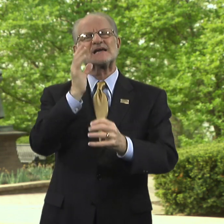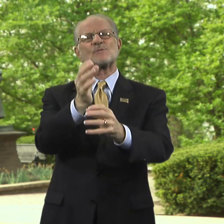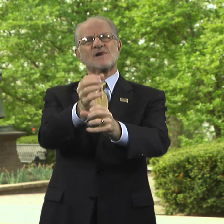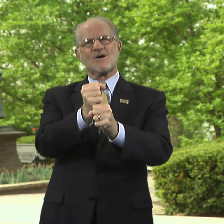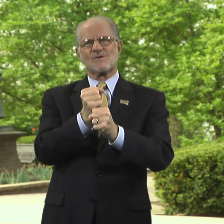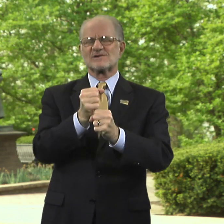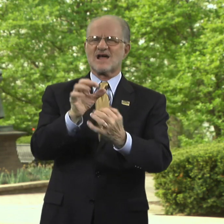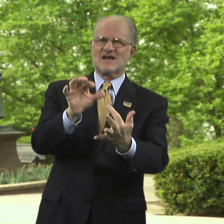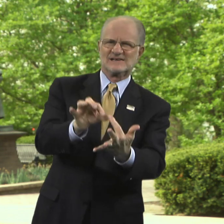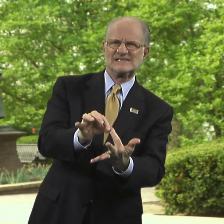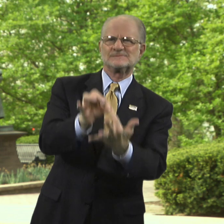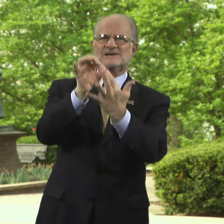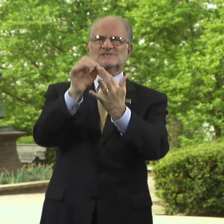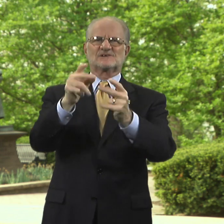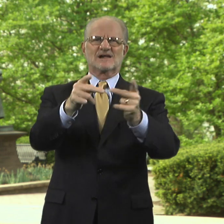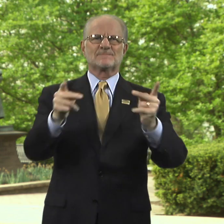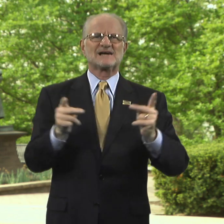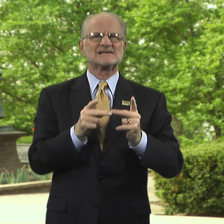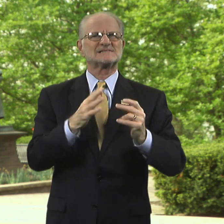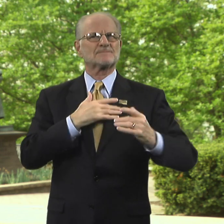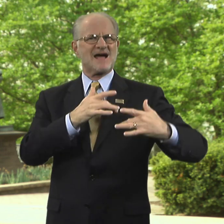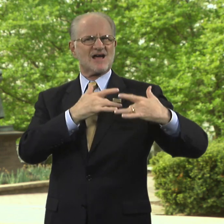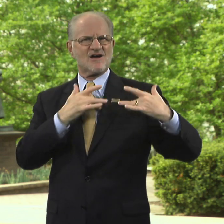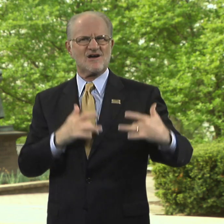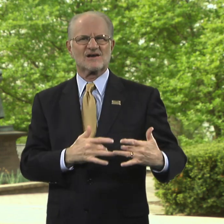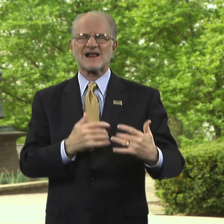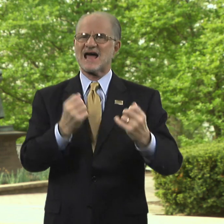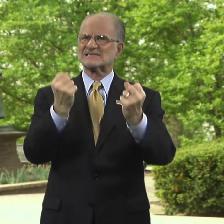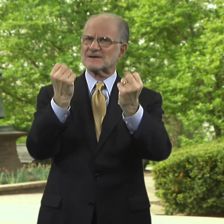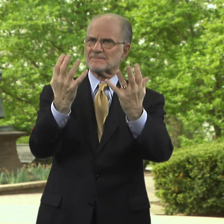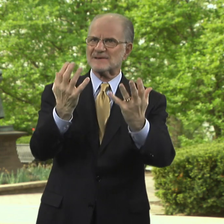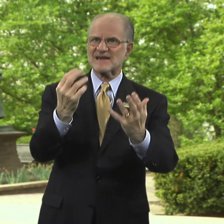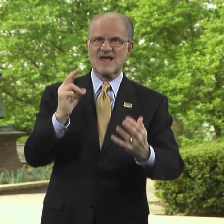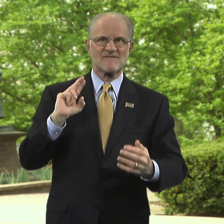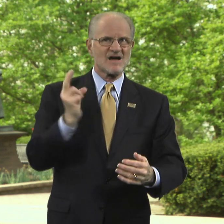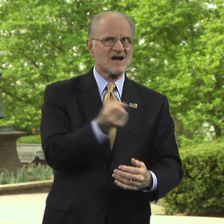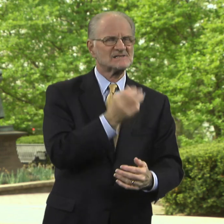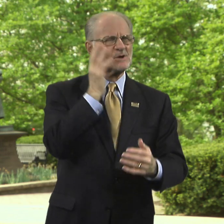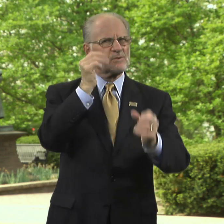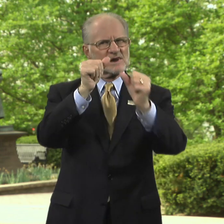It will hold a special place in my heart as many of us will continue on